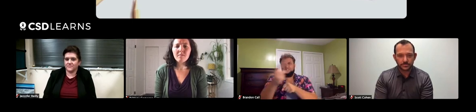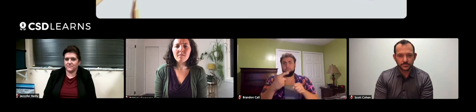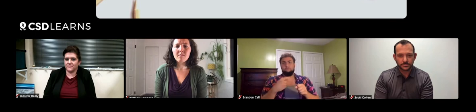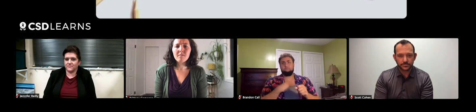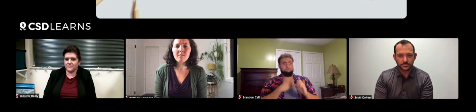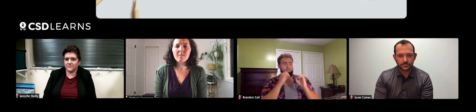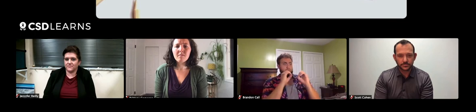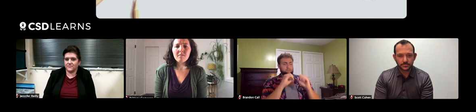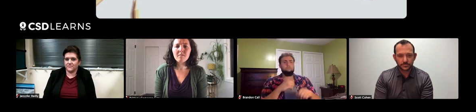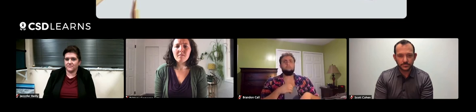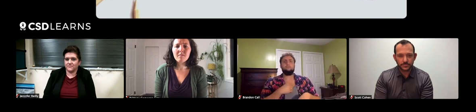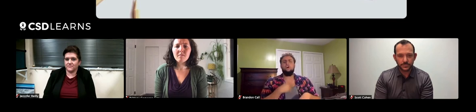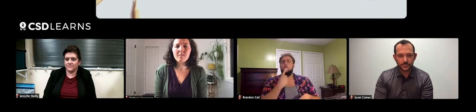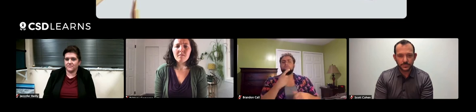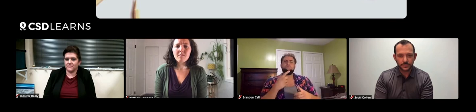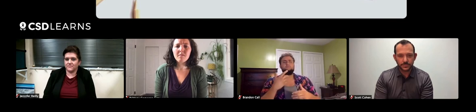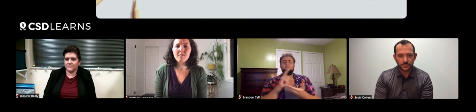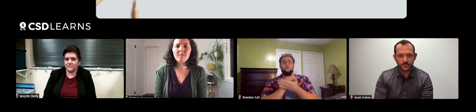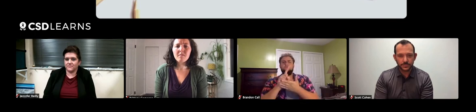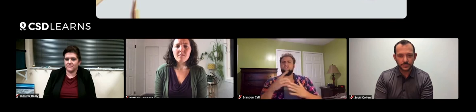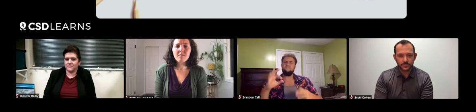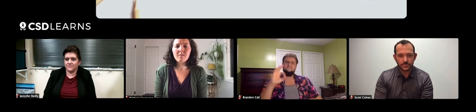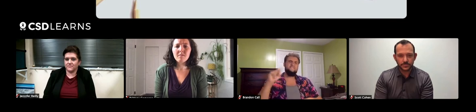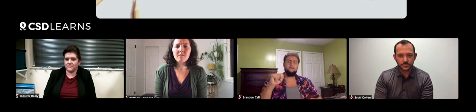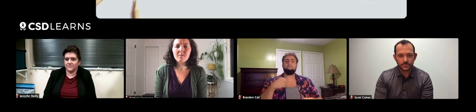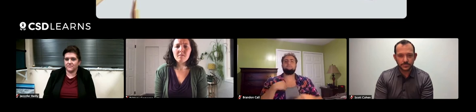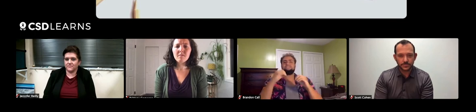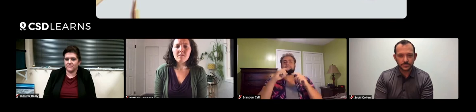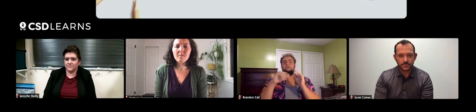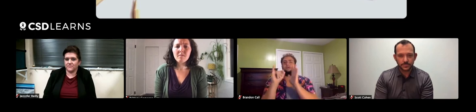For example, on an annual basis I tell my students I'm gonna have a week of fun.